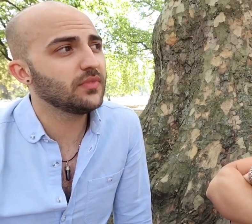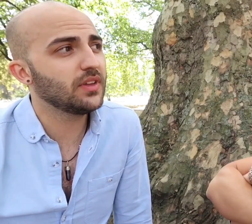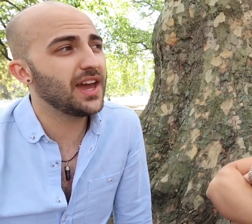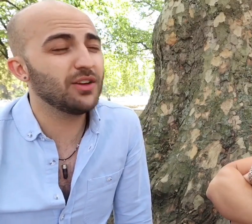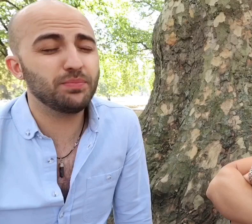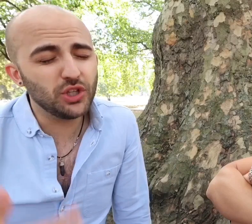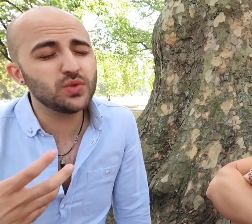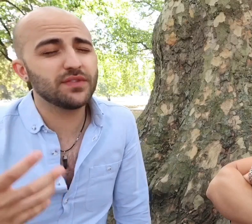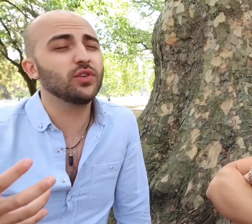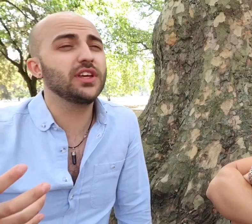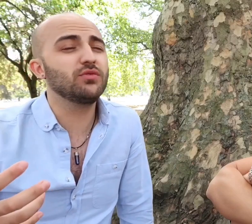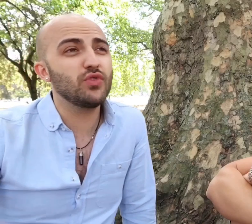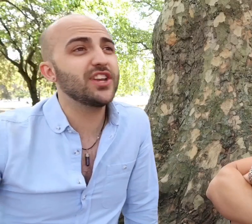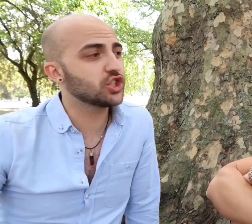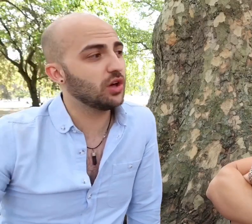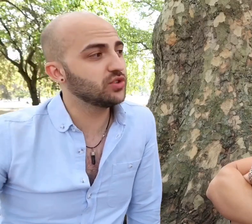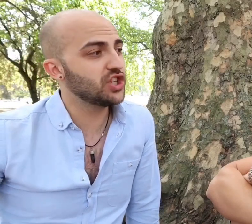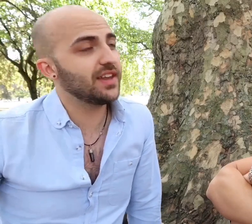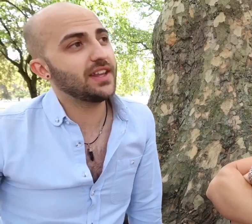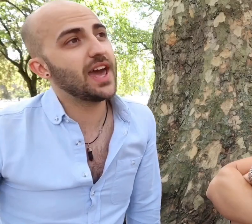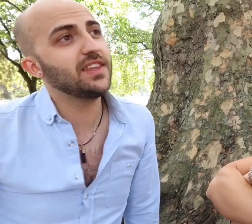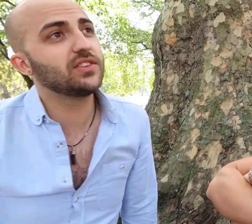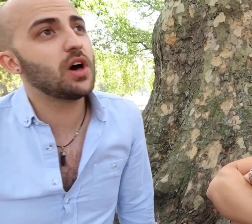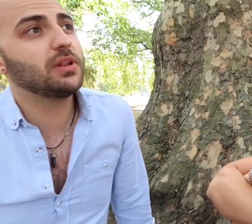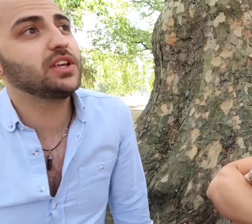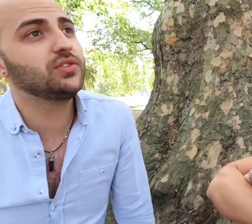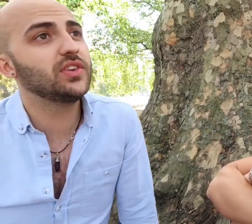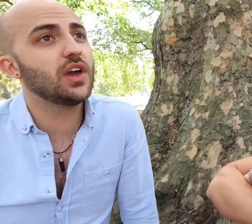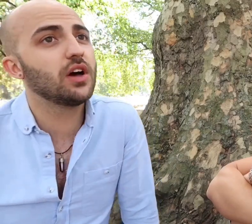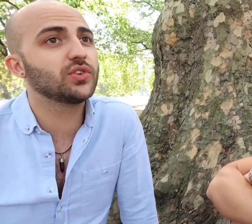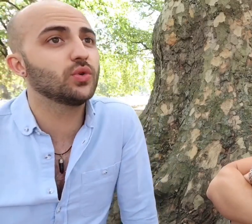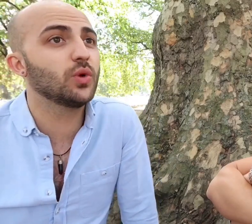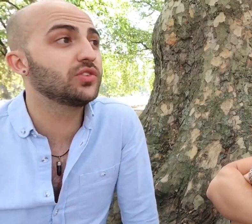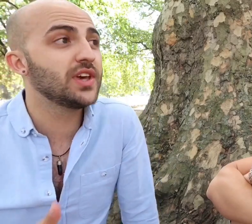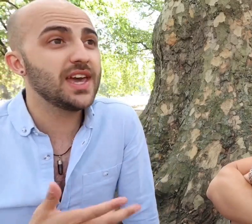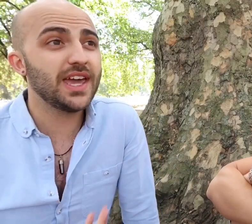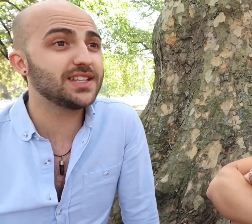and a beautifully rich culture and the example I used in the article was it's